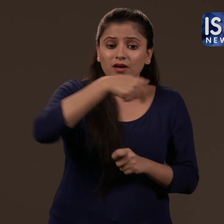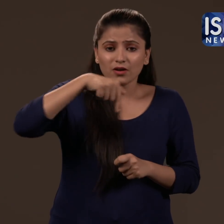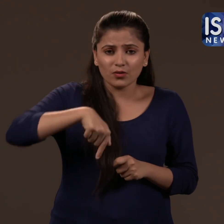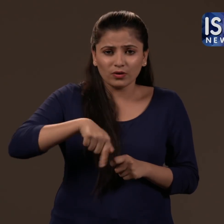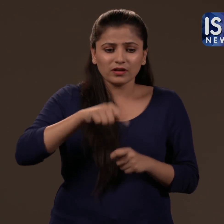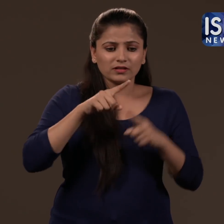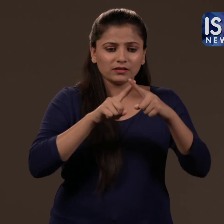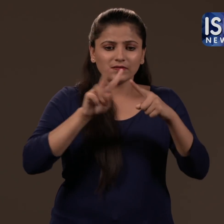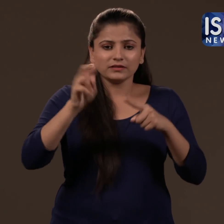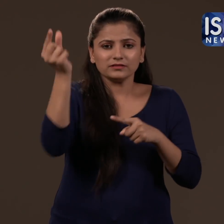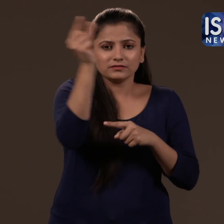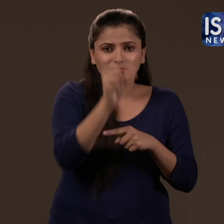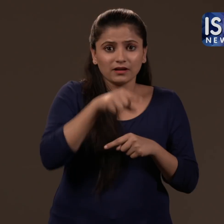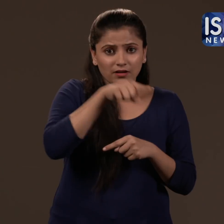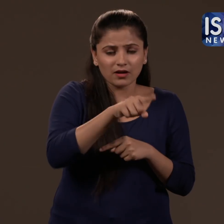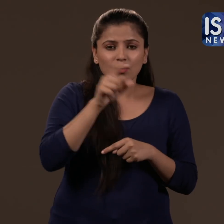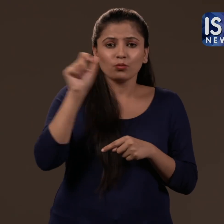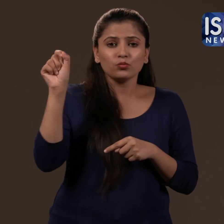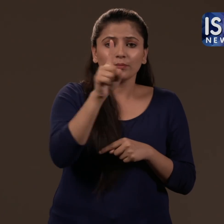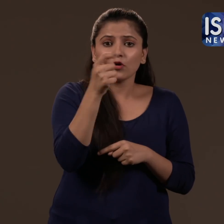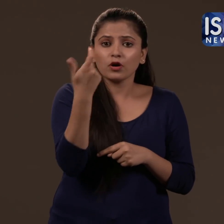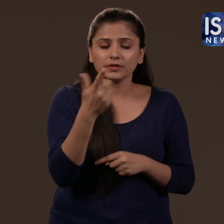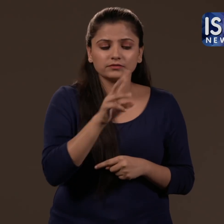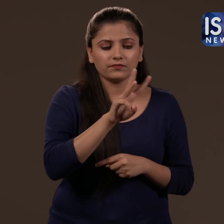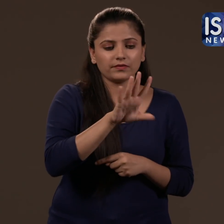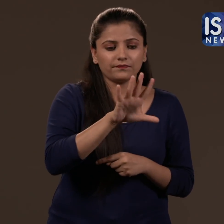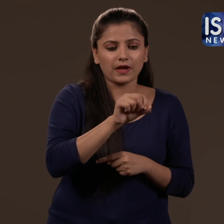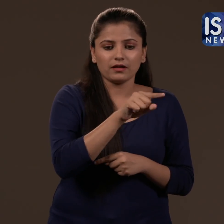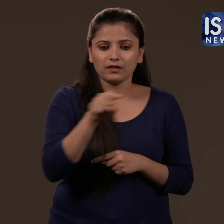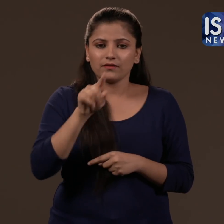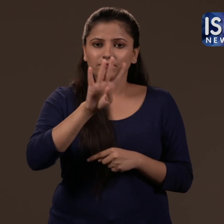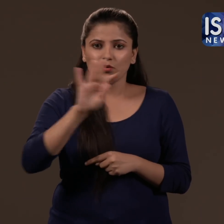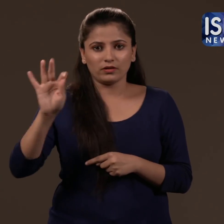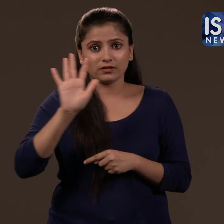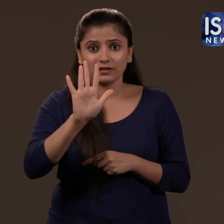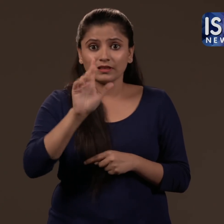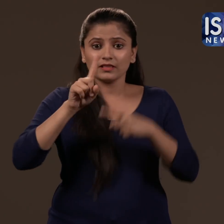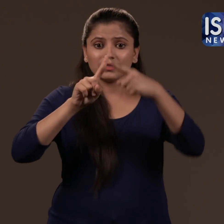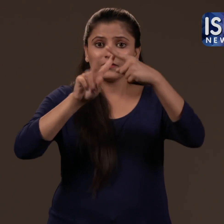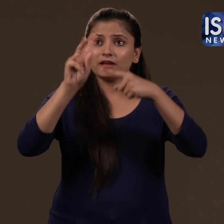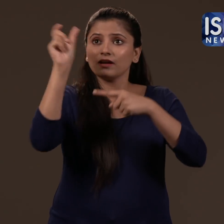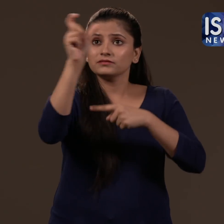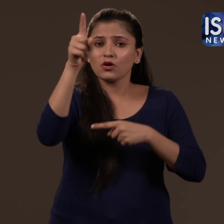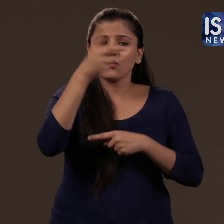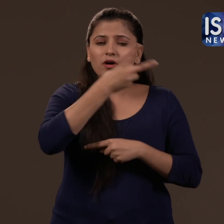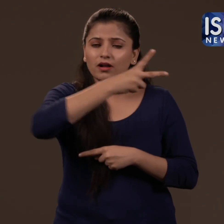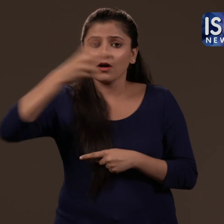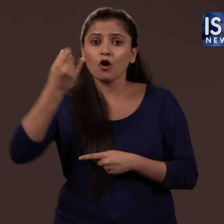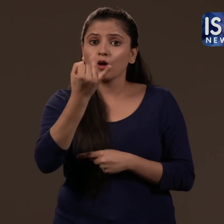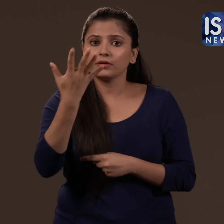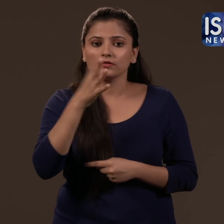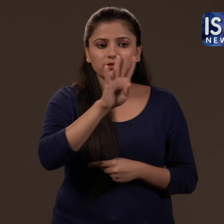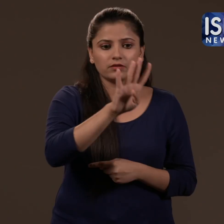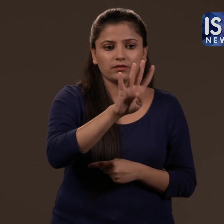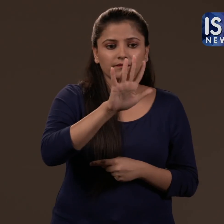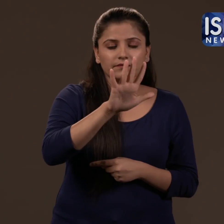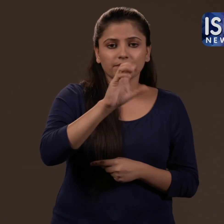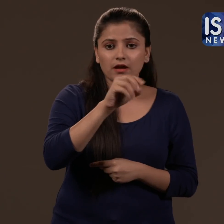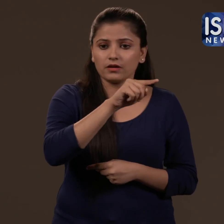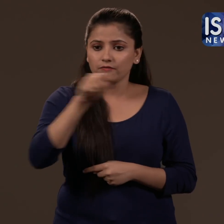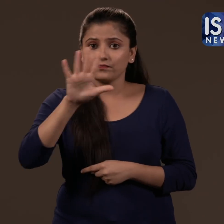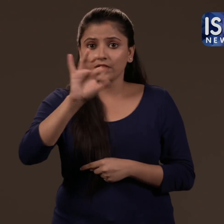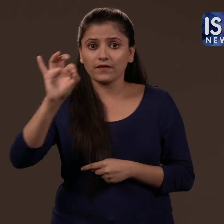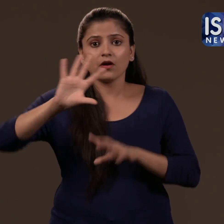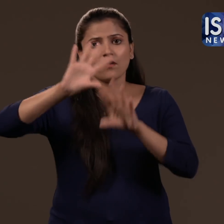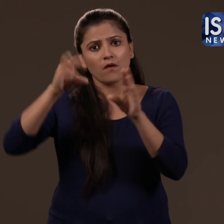Consumers are currently paying Rs 350-Rs 400 per month for 450-500 channels.